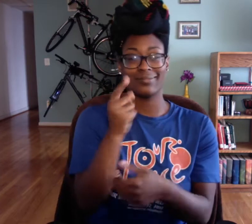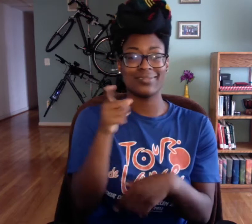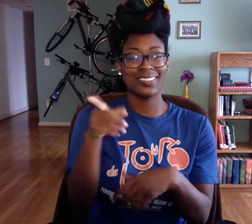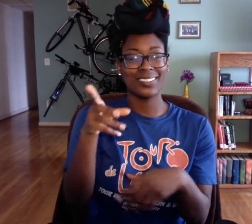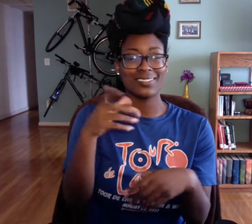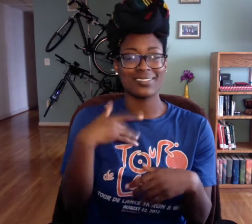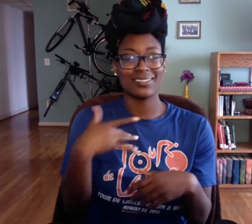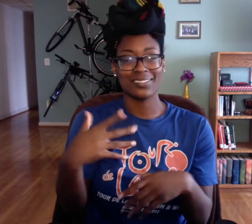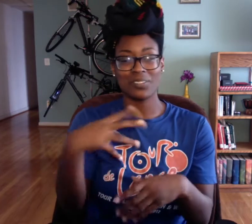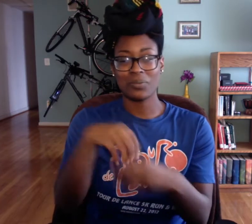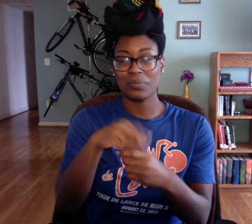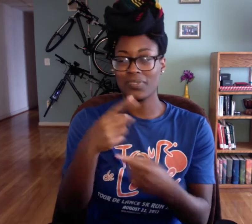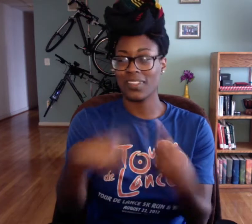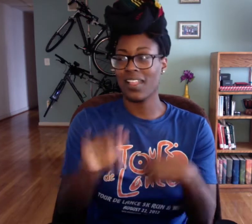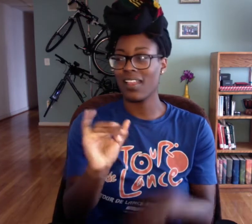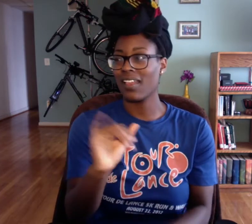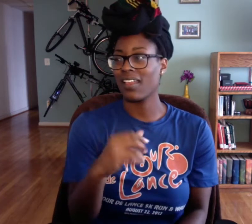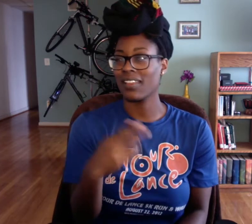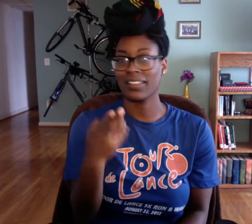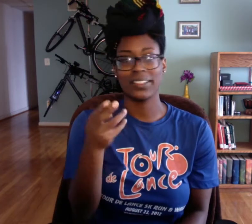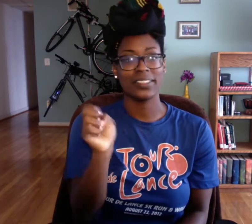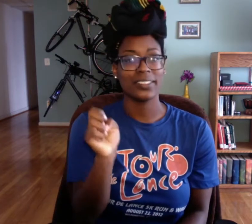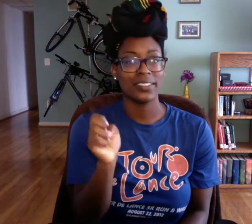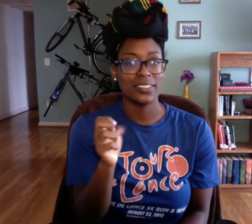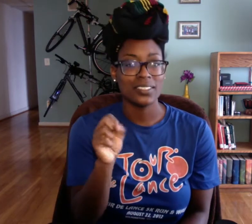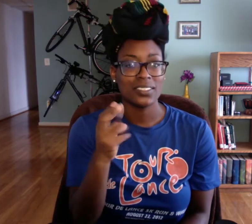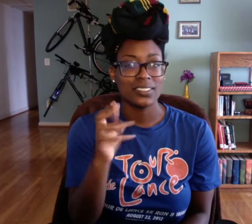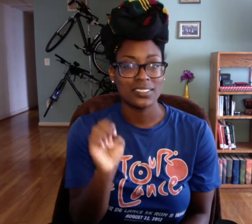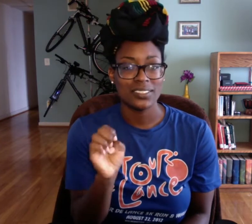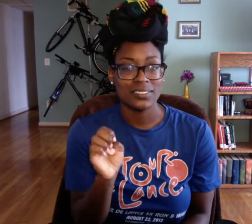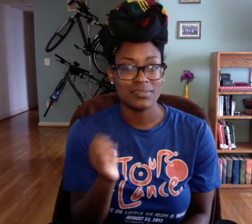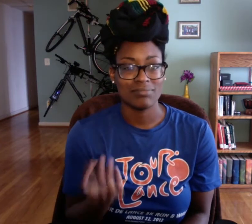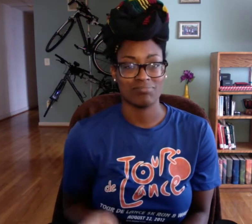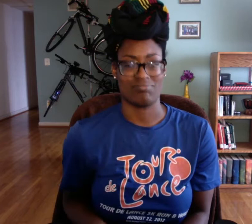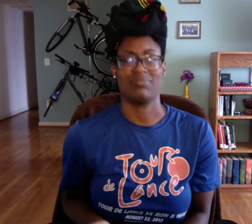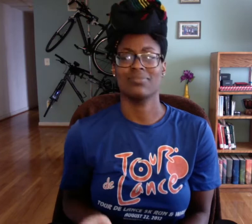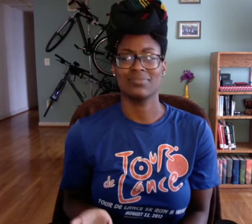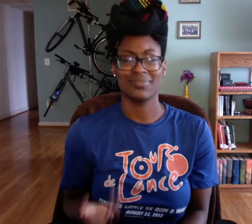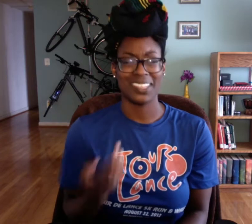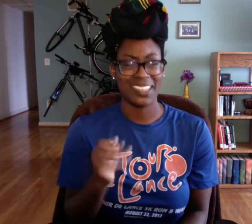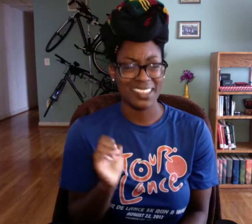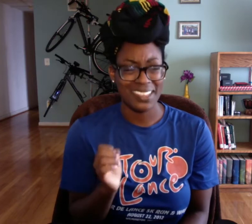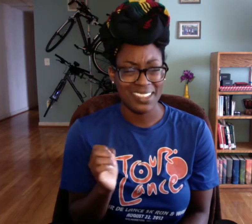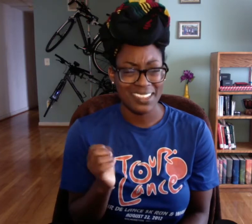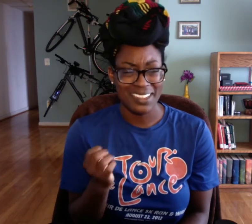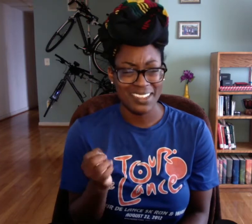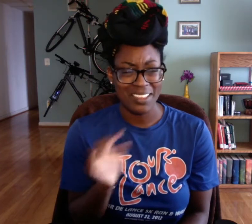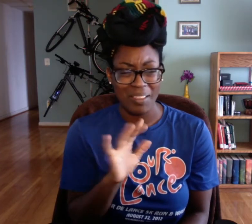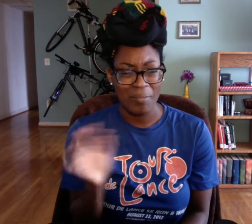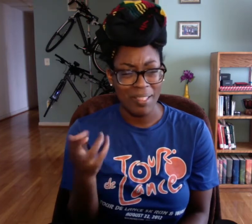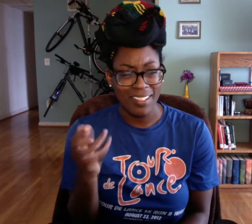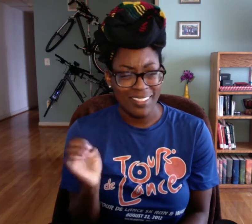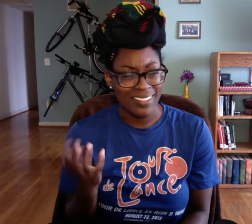Sometimes he has like woo, strong ASL and you're just like, wow. But then he'll sign things like H-E and S-H-E.